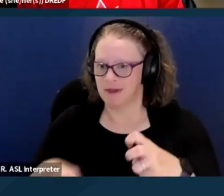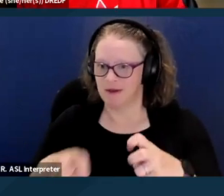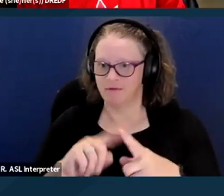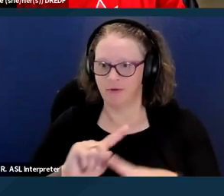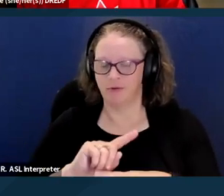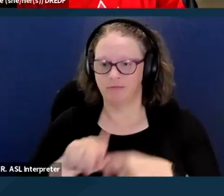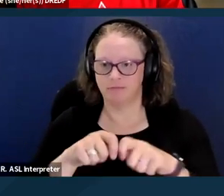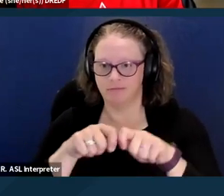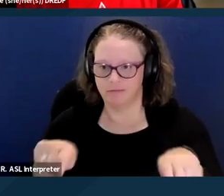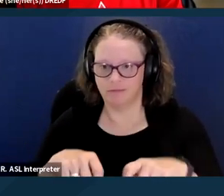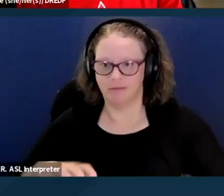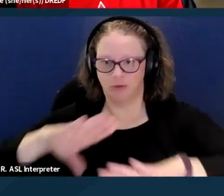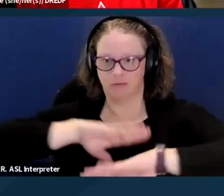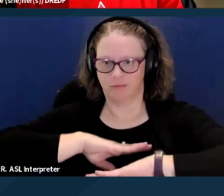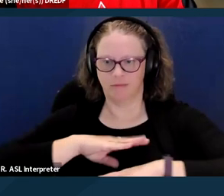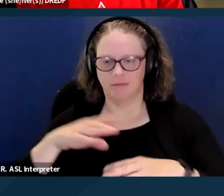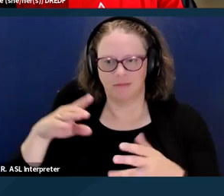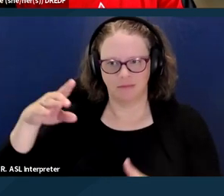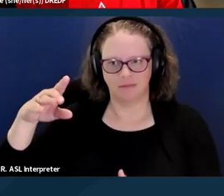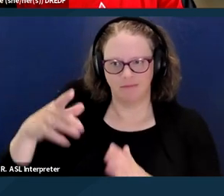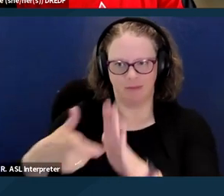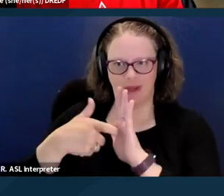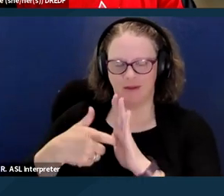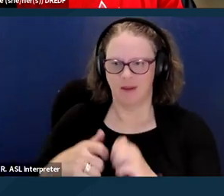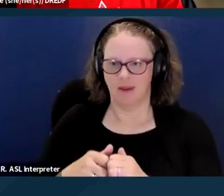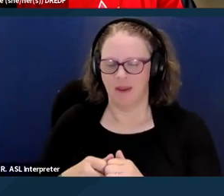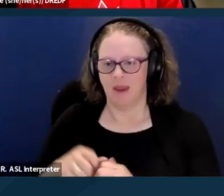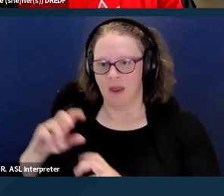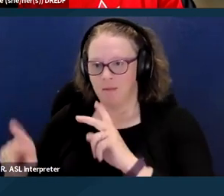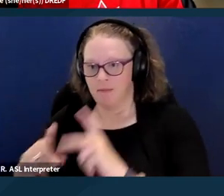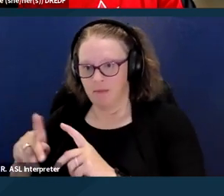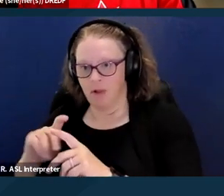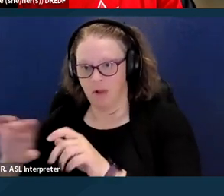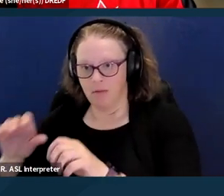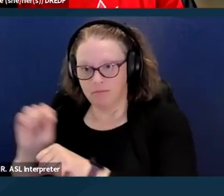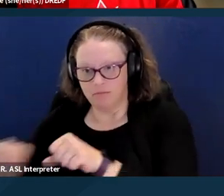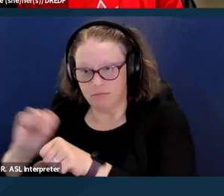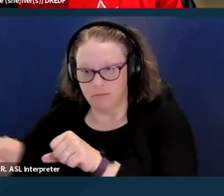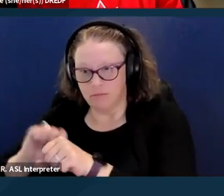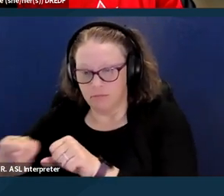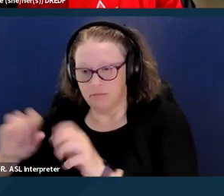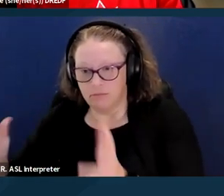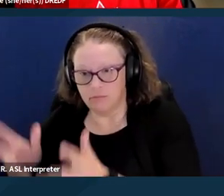and the hopes of those who are the architects behind CalAIM. Some of the issues including,